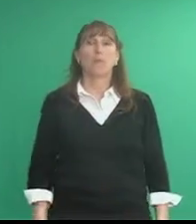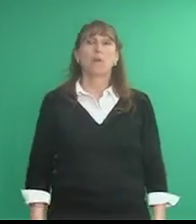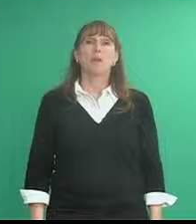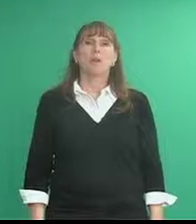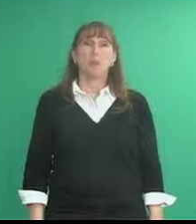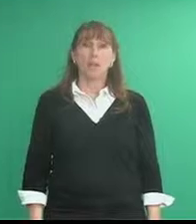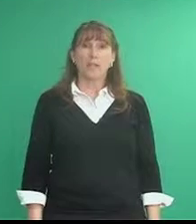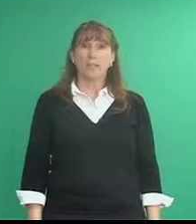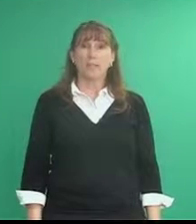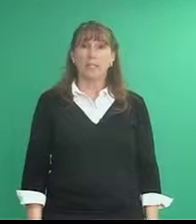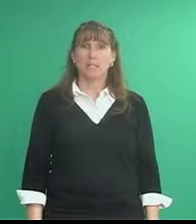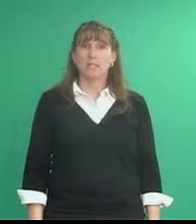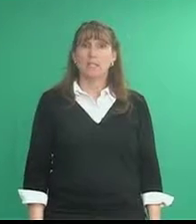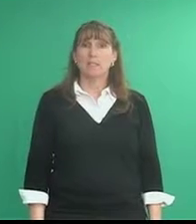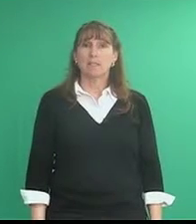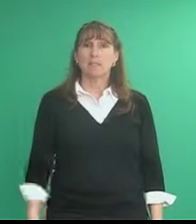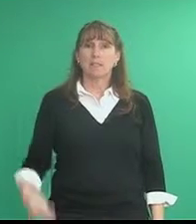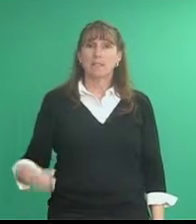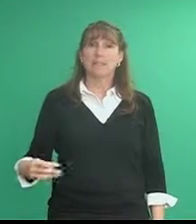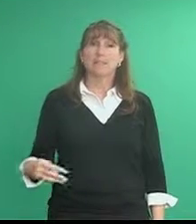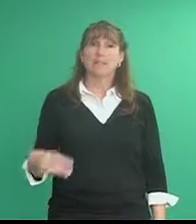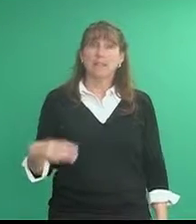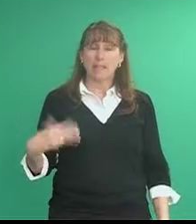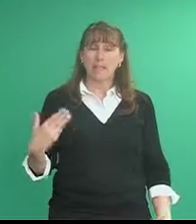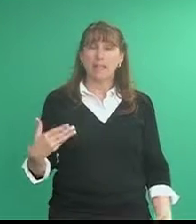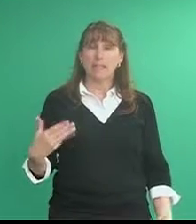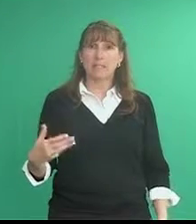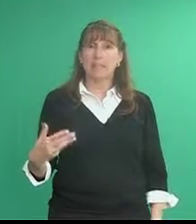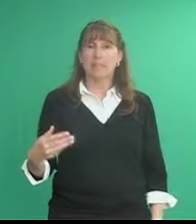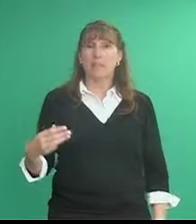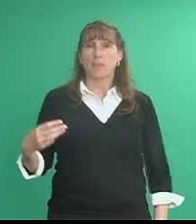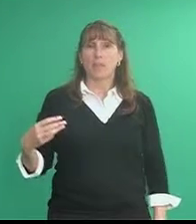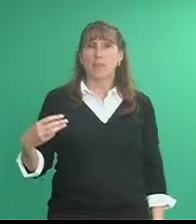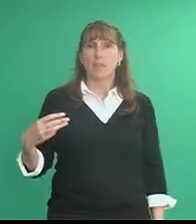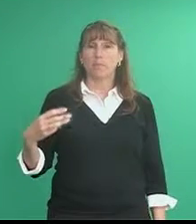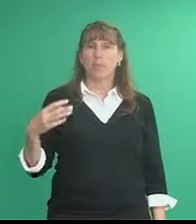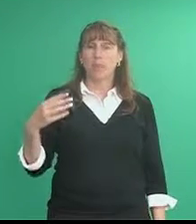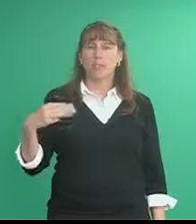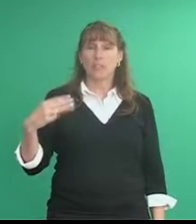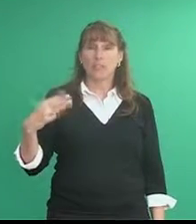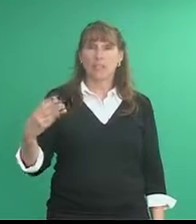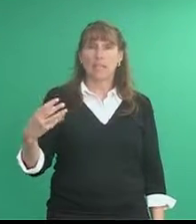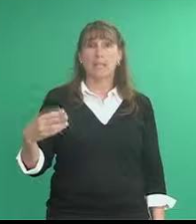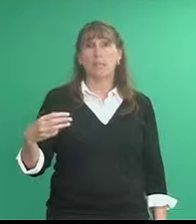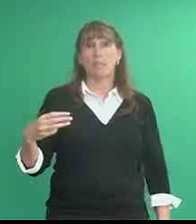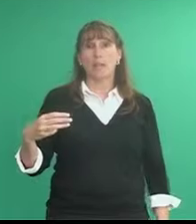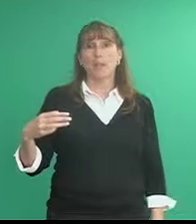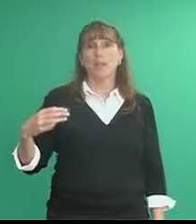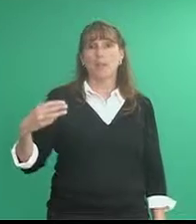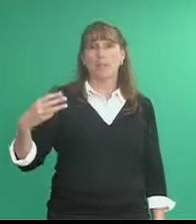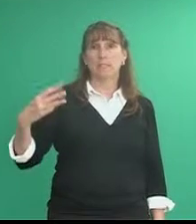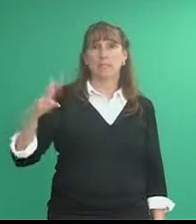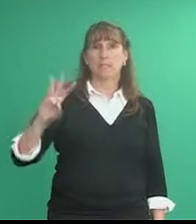Washington, this is as in the state [um] Washington State and Washington DC